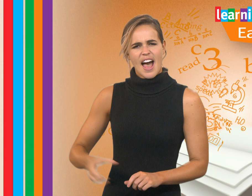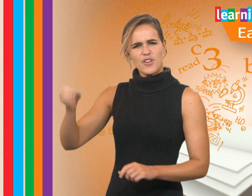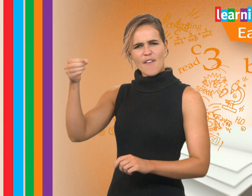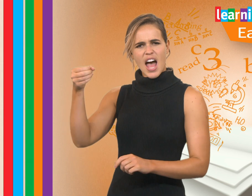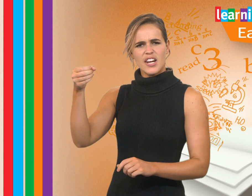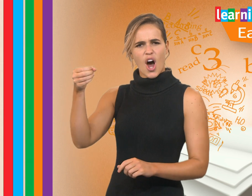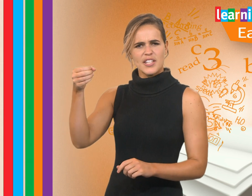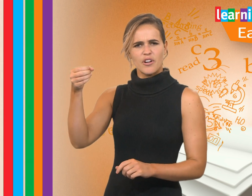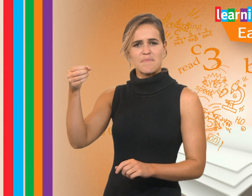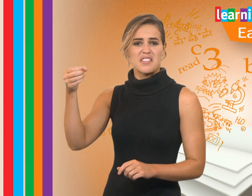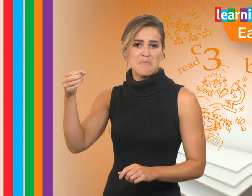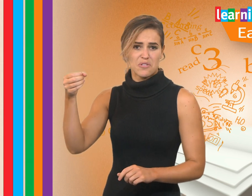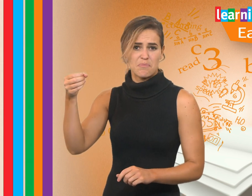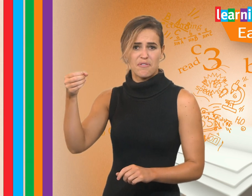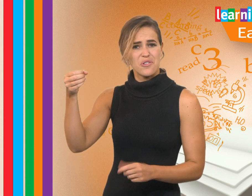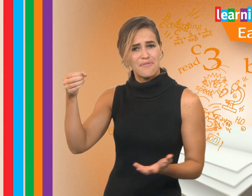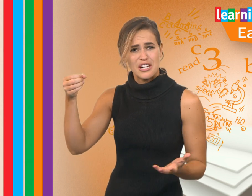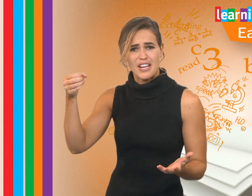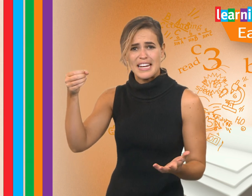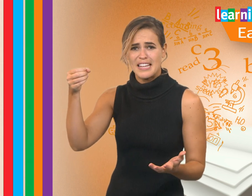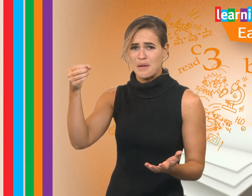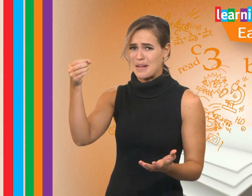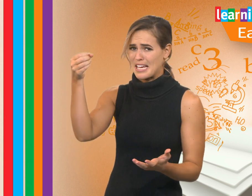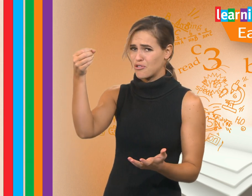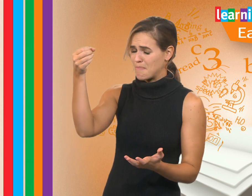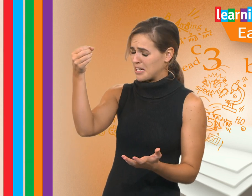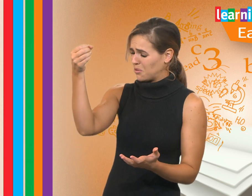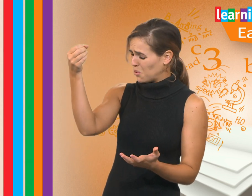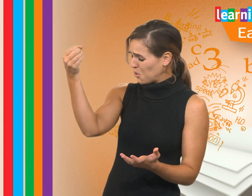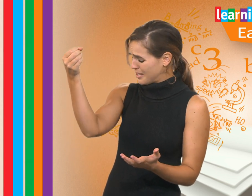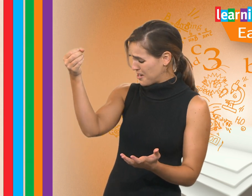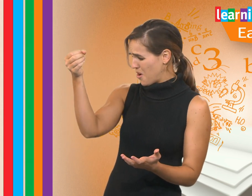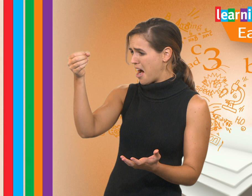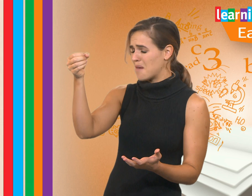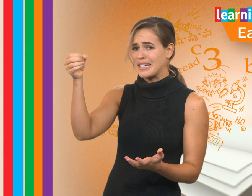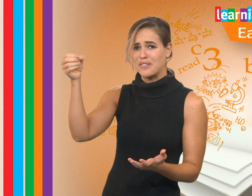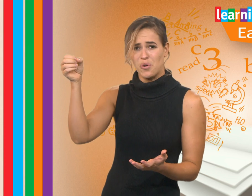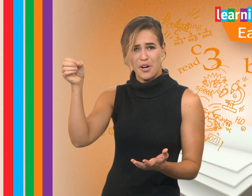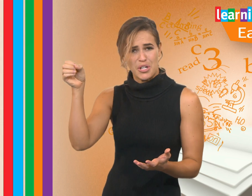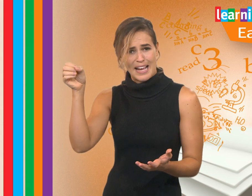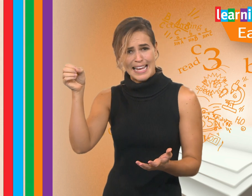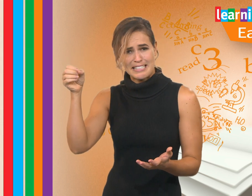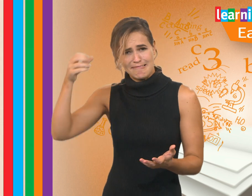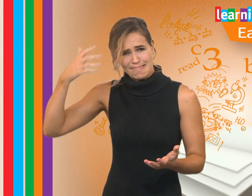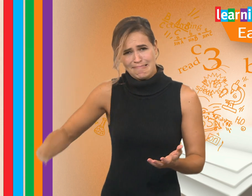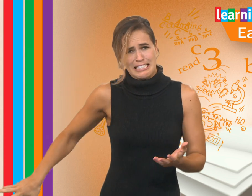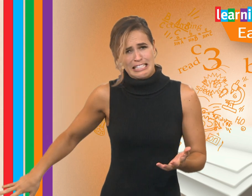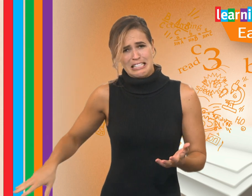Have you ever had an ice cream that had melted before you finished eating it, and began dripping all down your arm and all over your hand?